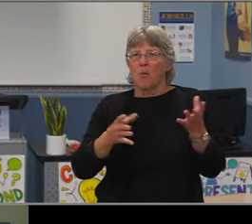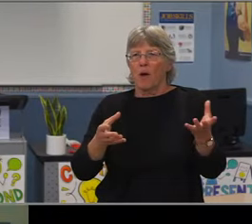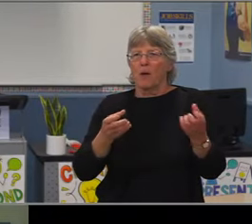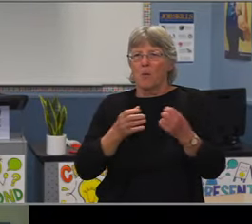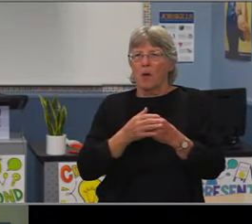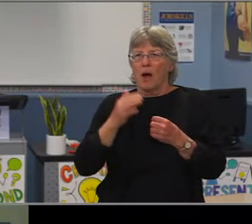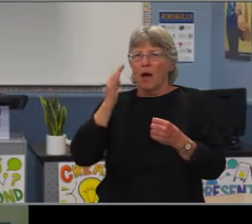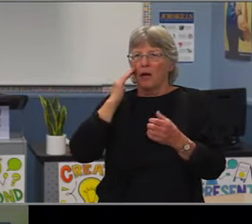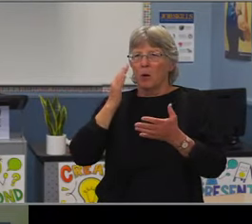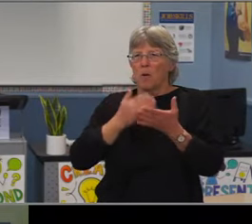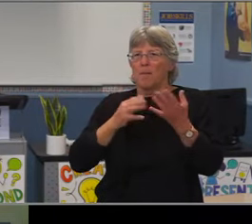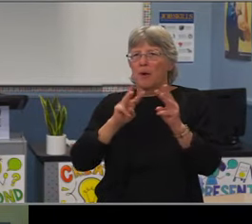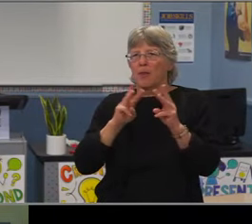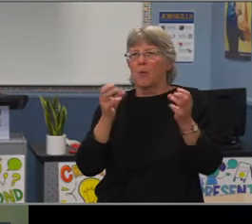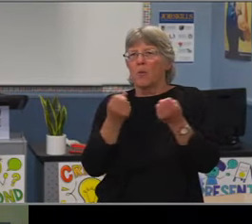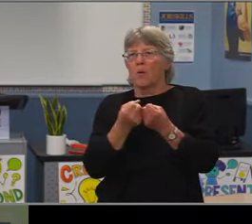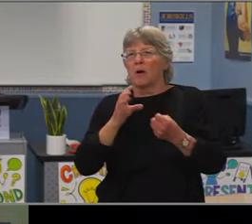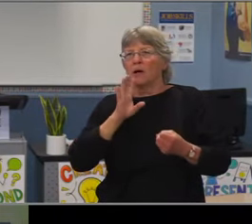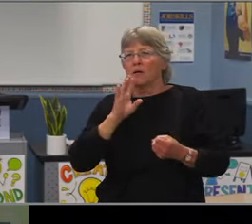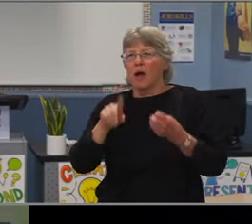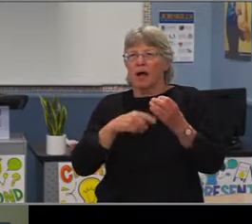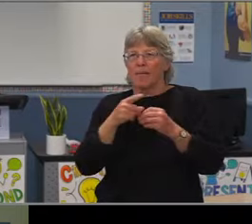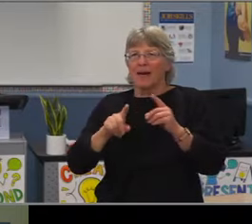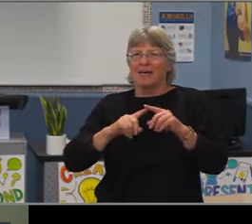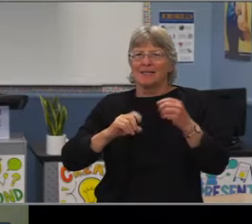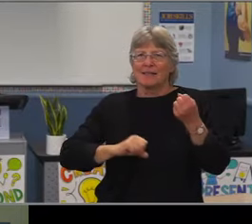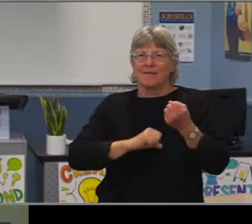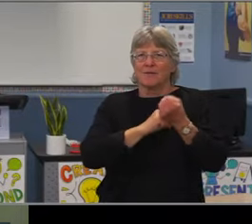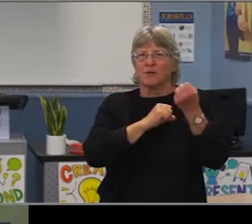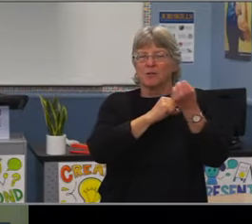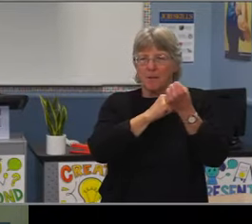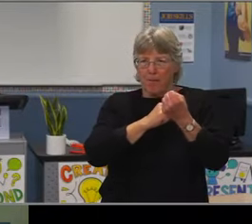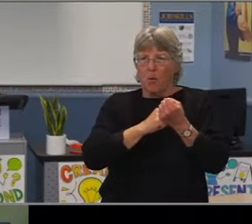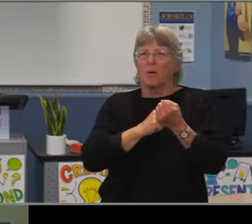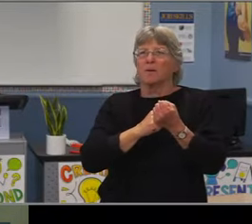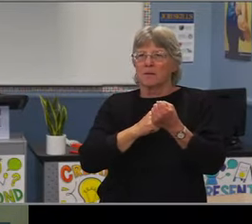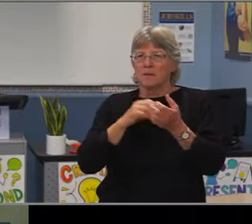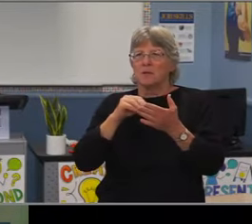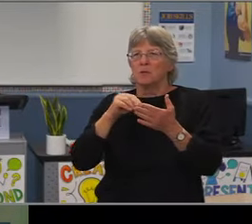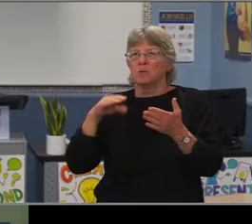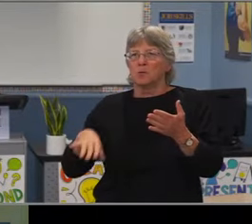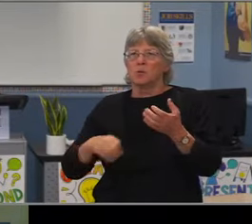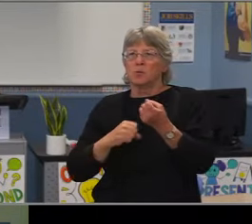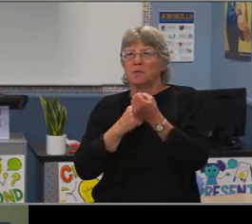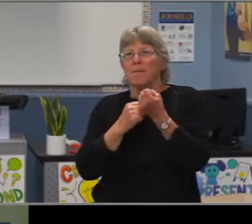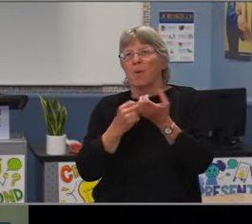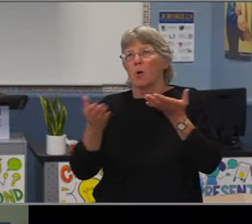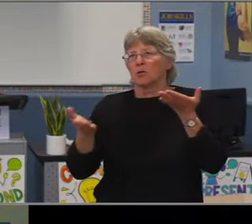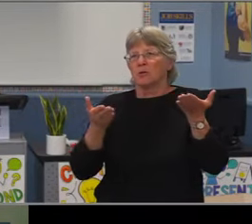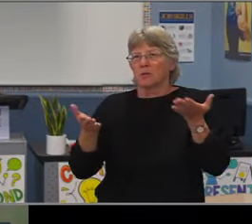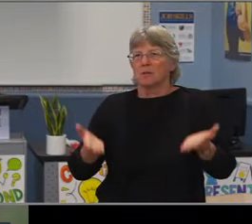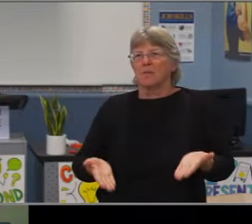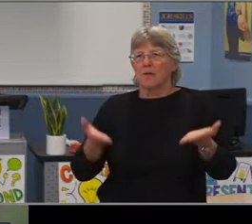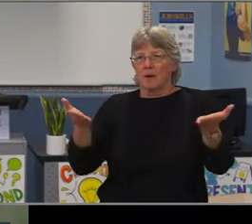that he's gonna share with you all. Again, building on our look at student outcomes and thinking about our programs for students